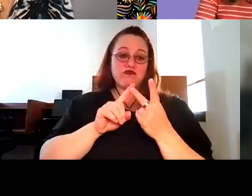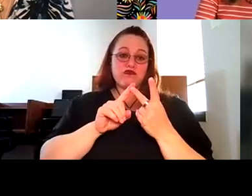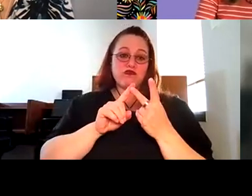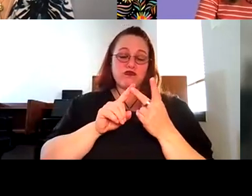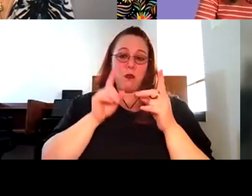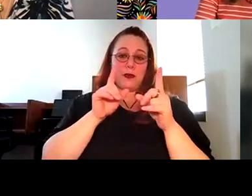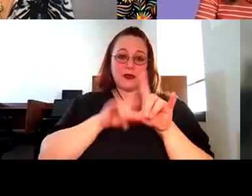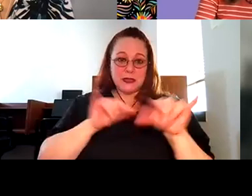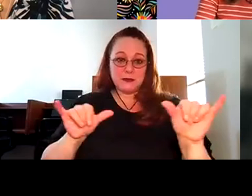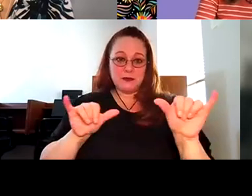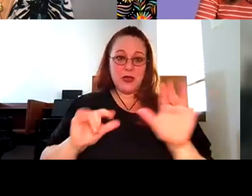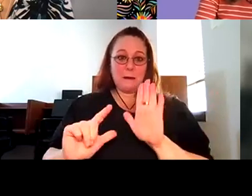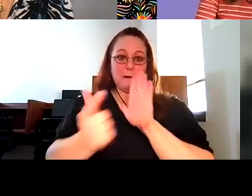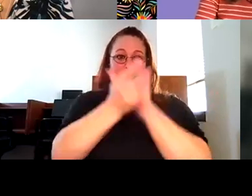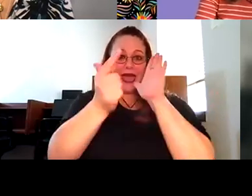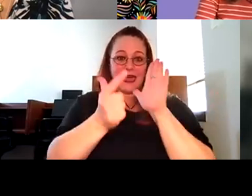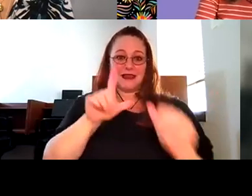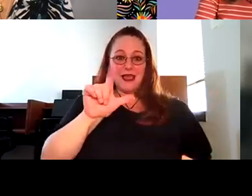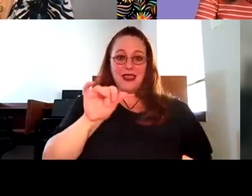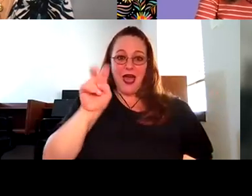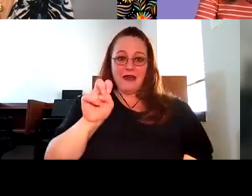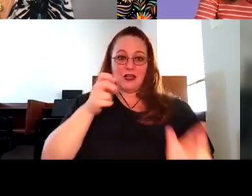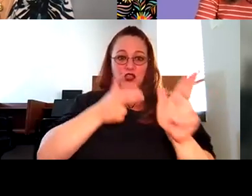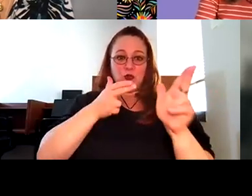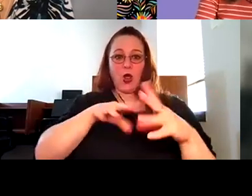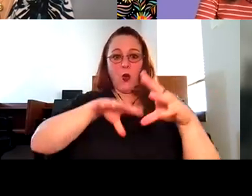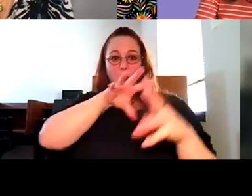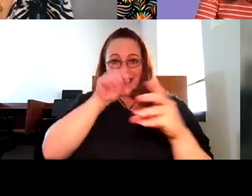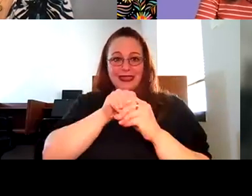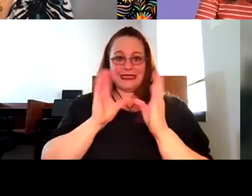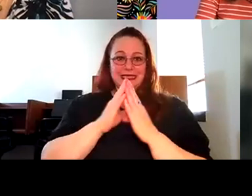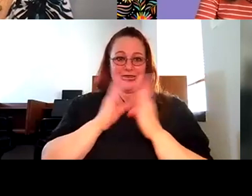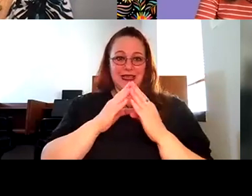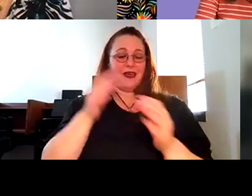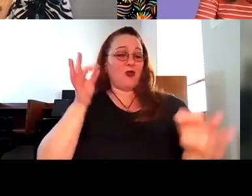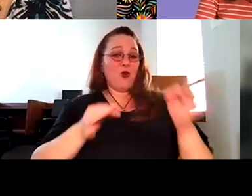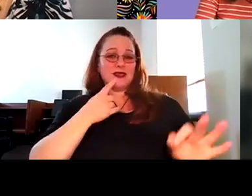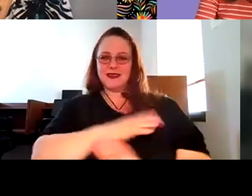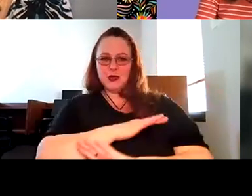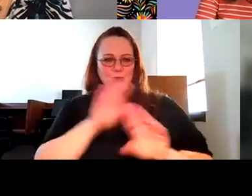Robyn Thomas: and that was challenged in court, and the Court said, No, you can't do that, because that's in essence just banning